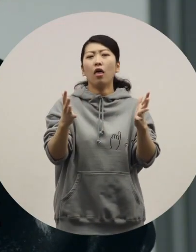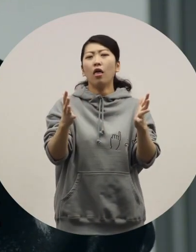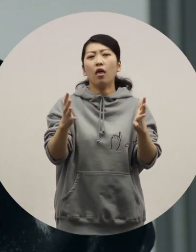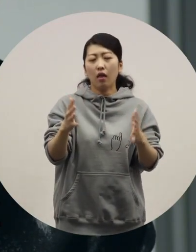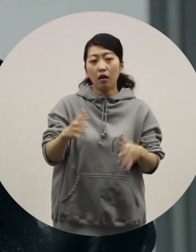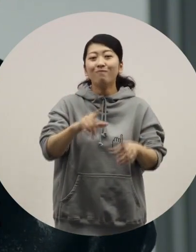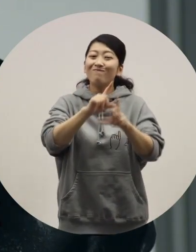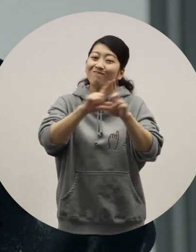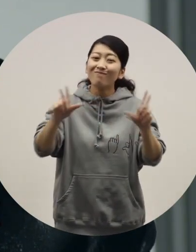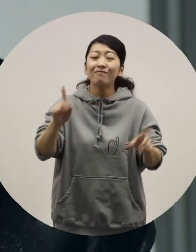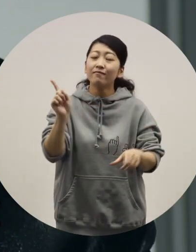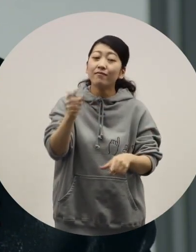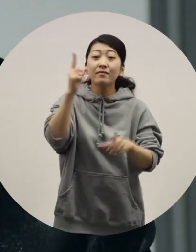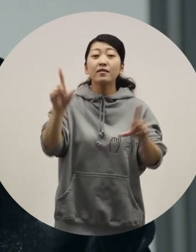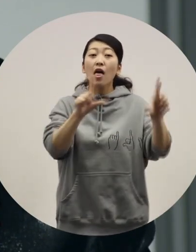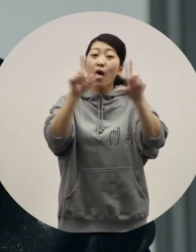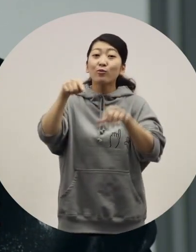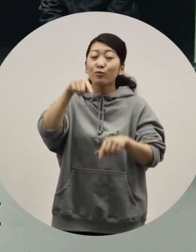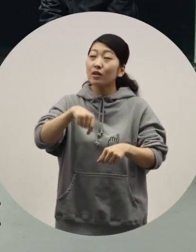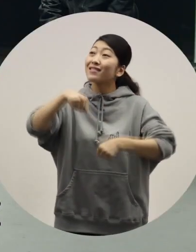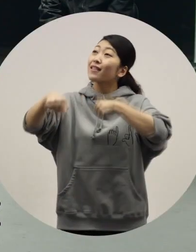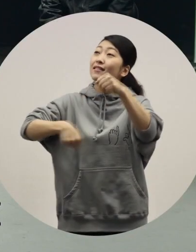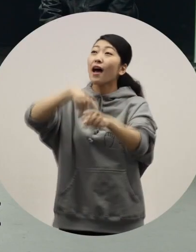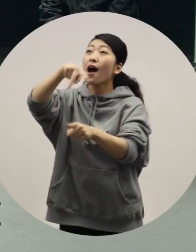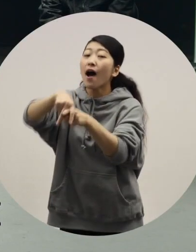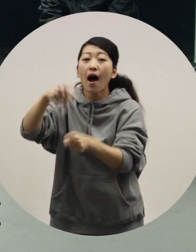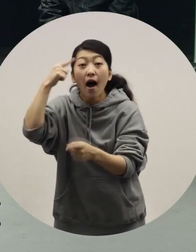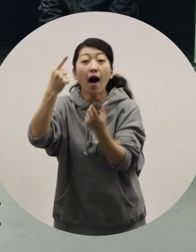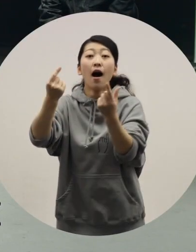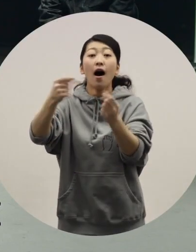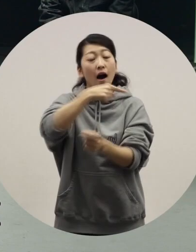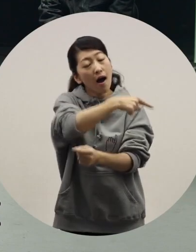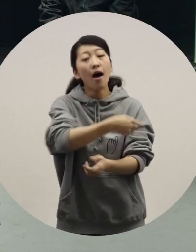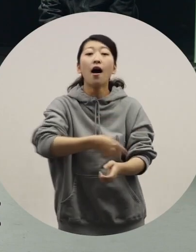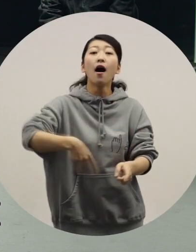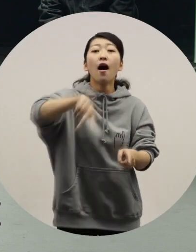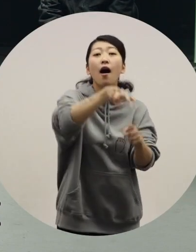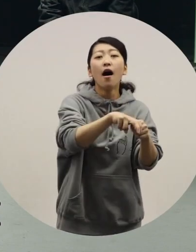I want everyone to think of them as you would bicycles.